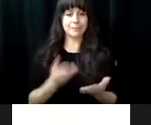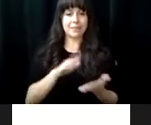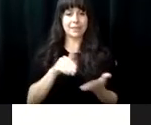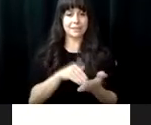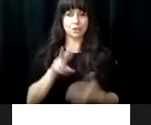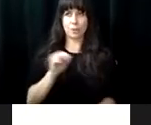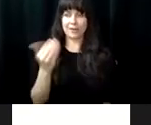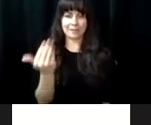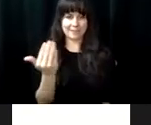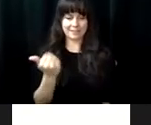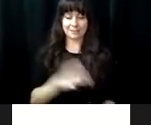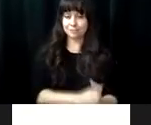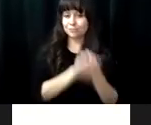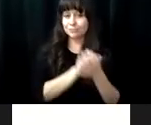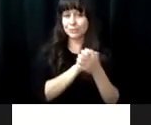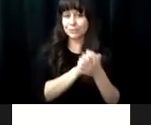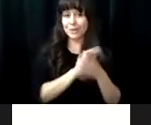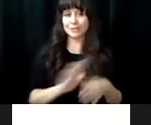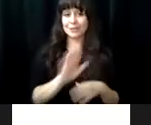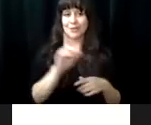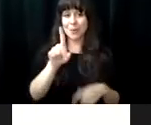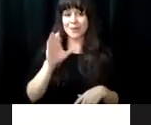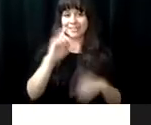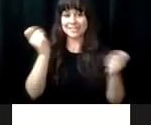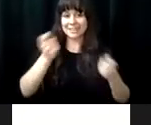I came to the center in 2015. I would